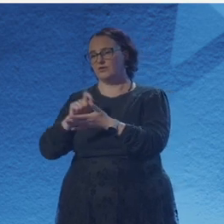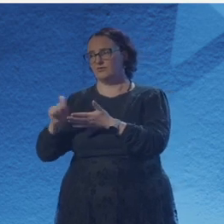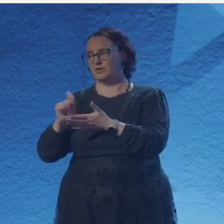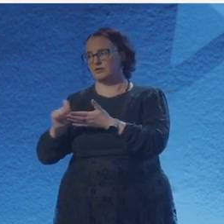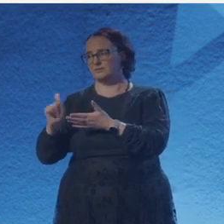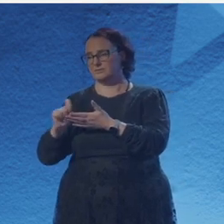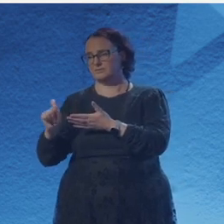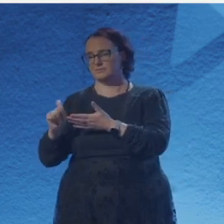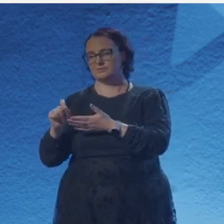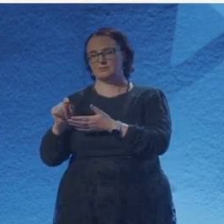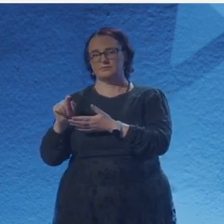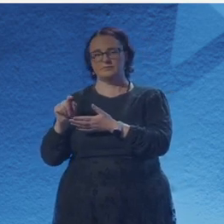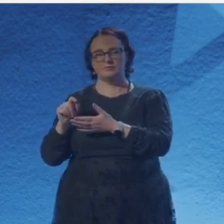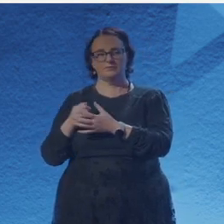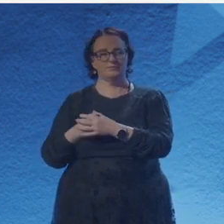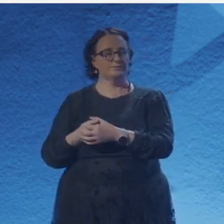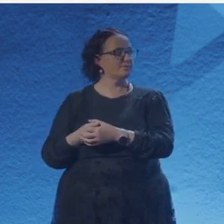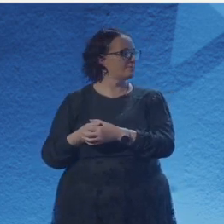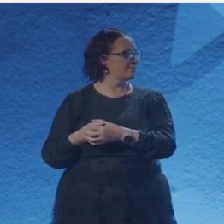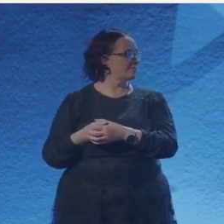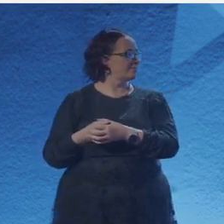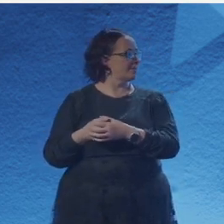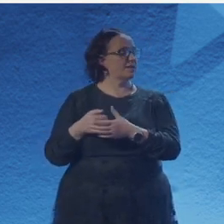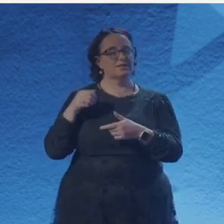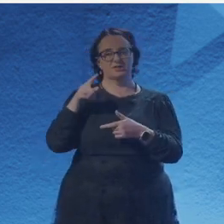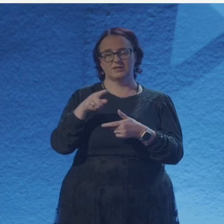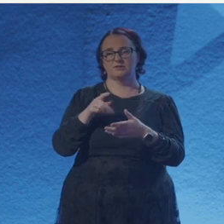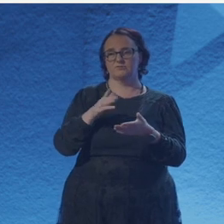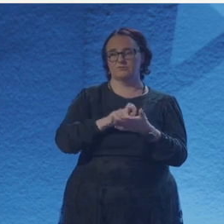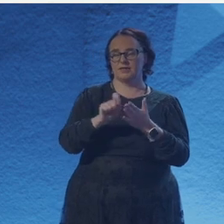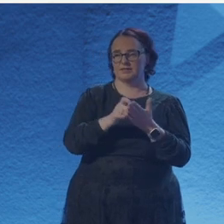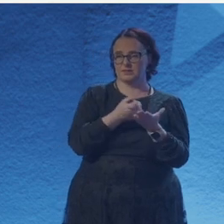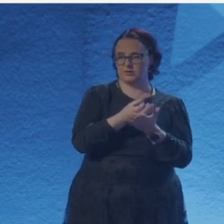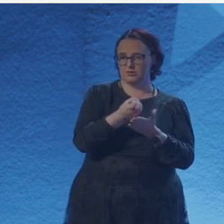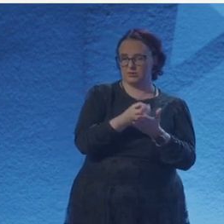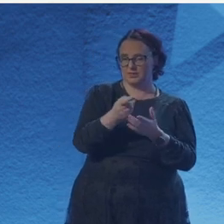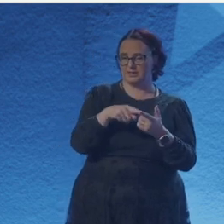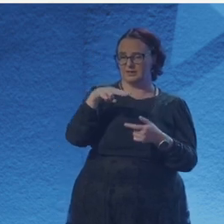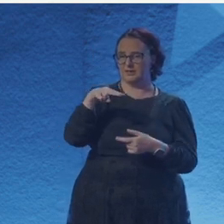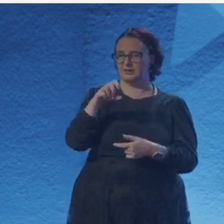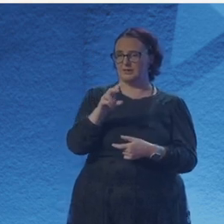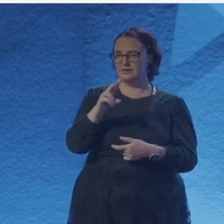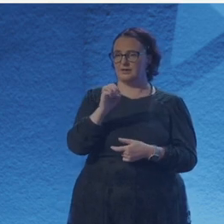and I was surprised to find you in there because I know you from the arts. So how did you end up in this space? So the Institute of Physics booklet